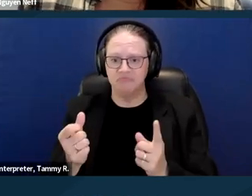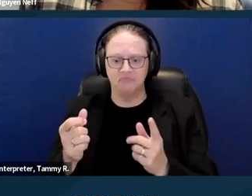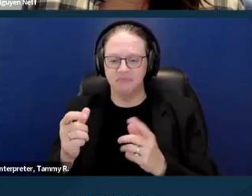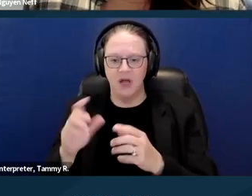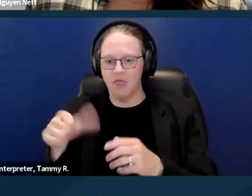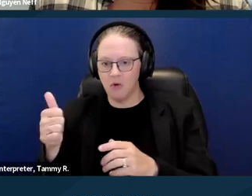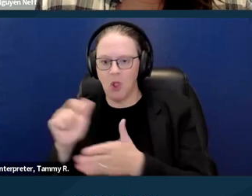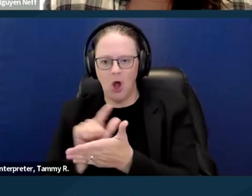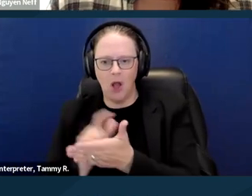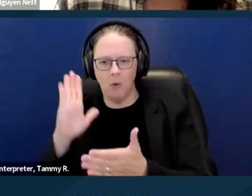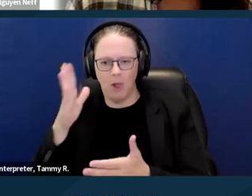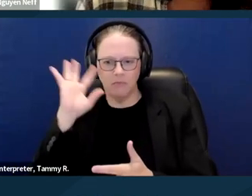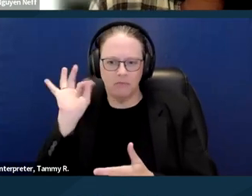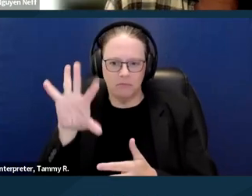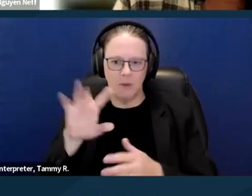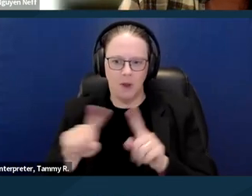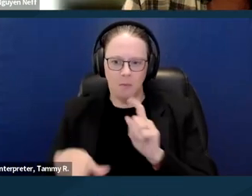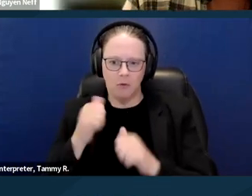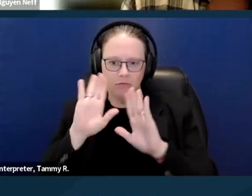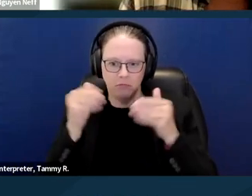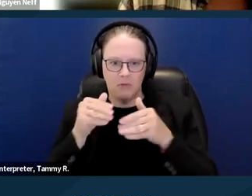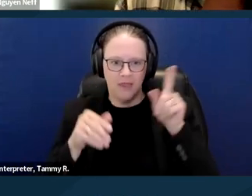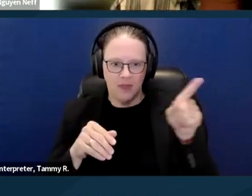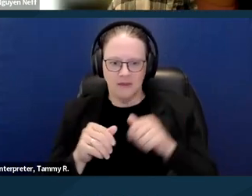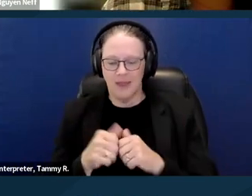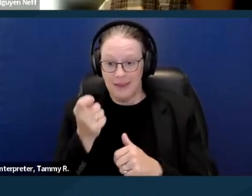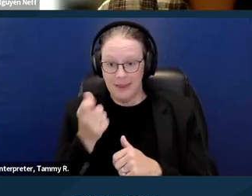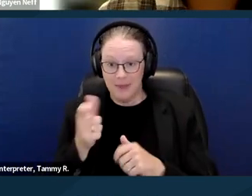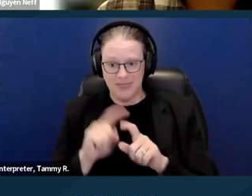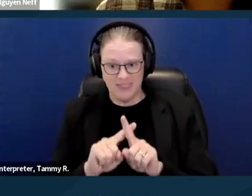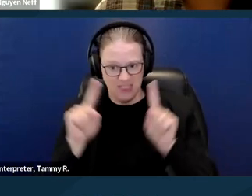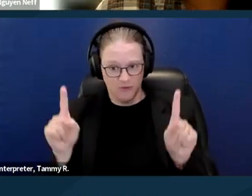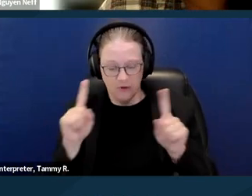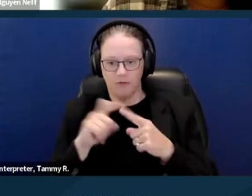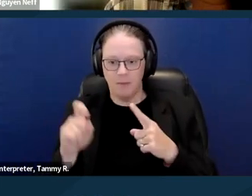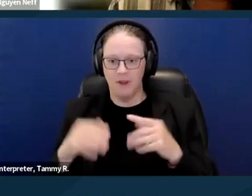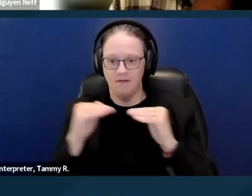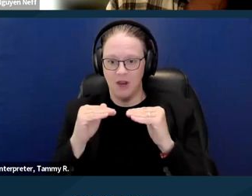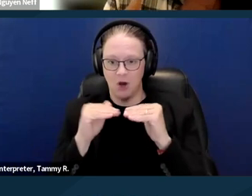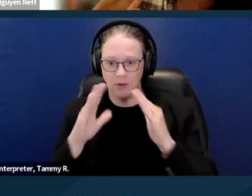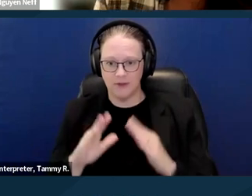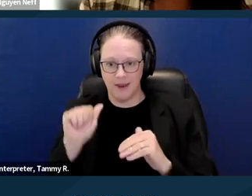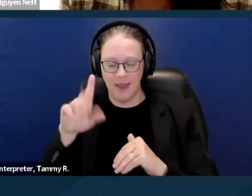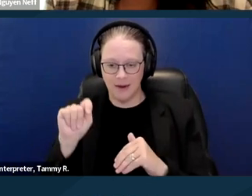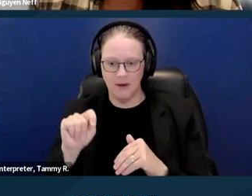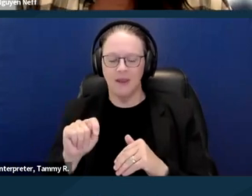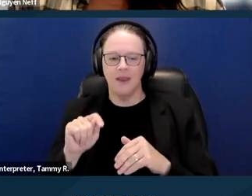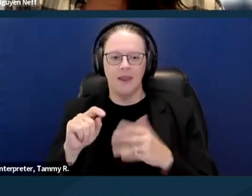to the Fair Housing Act. The slight differences is it only requires a limitation as opposed with a substantial limitation